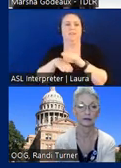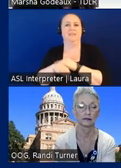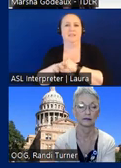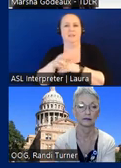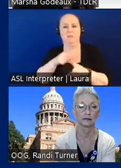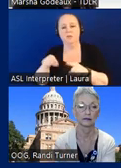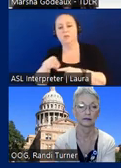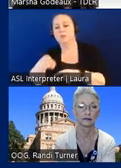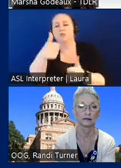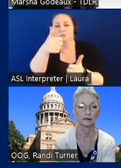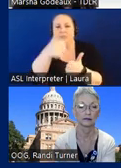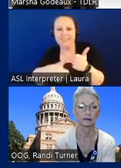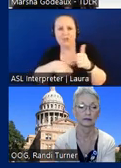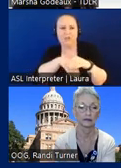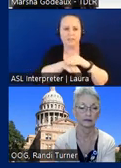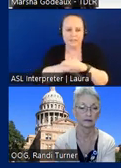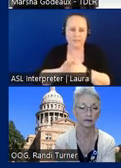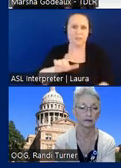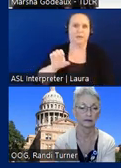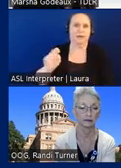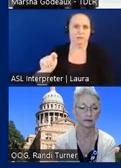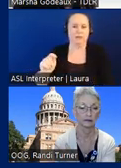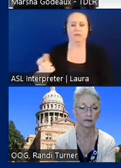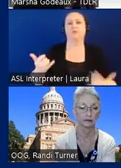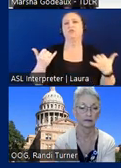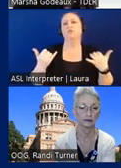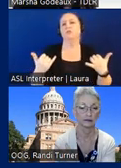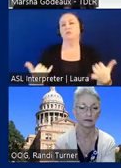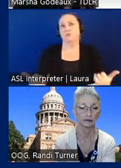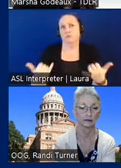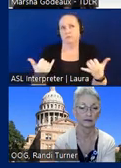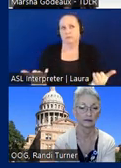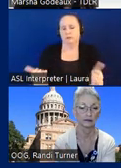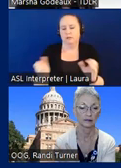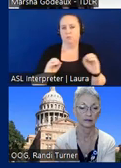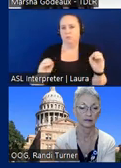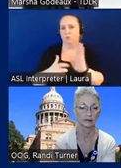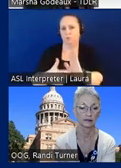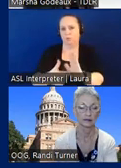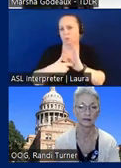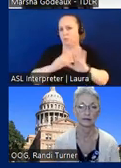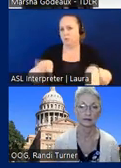element currently there are no requirements that you provide an accessible route to benches